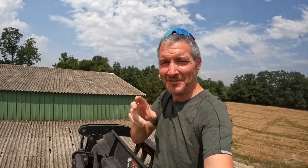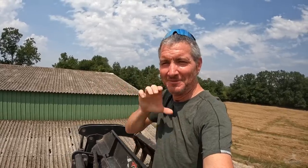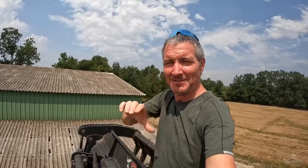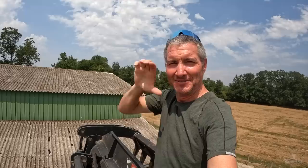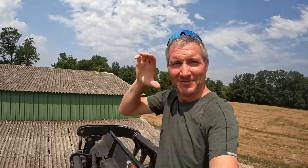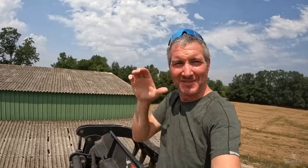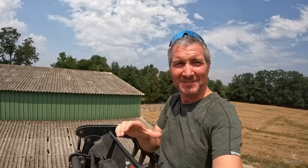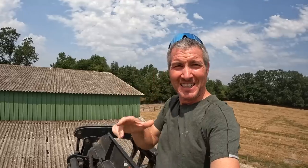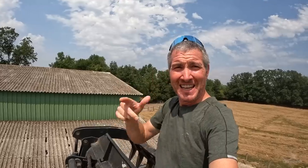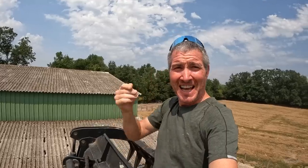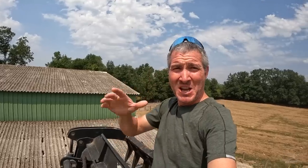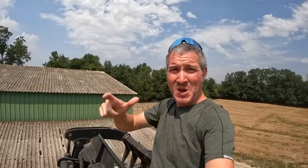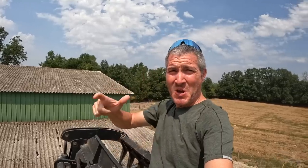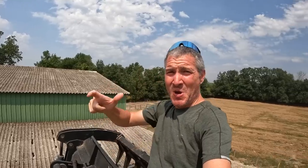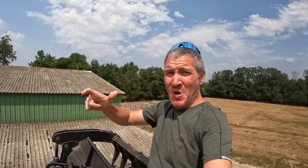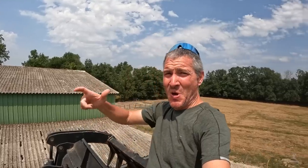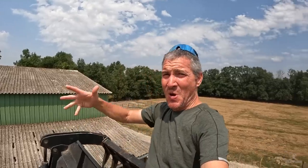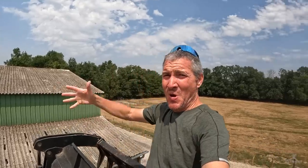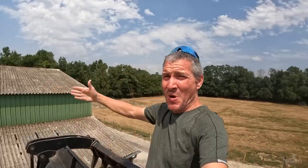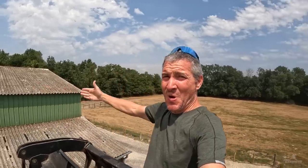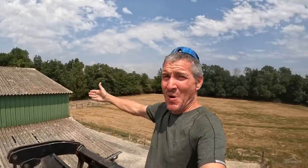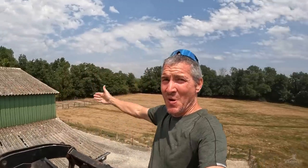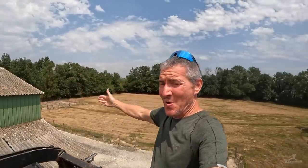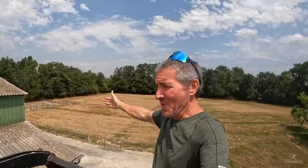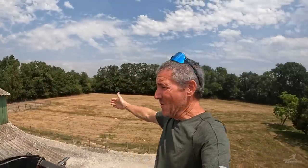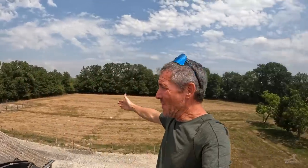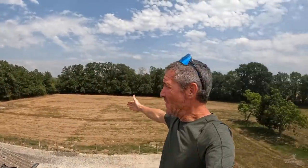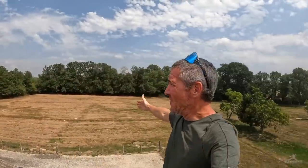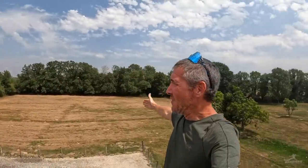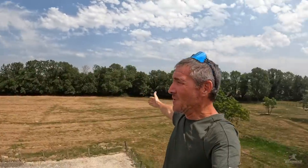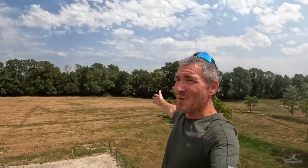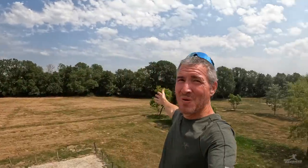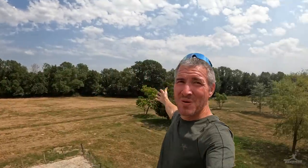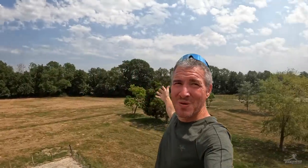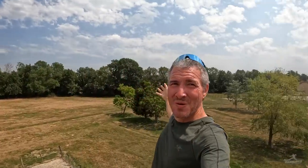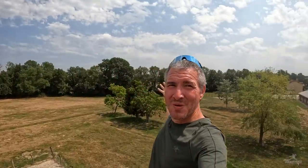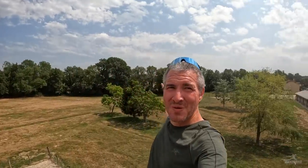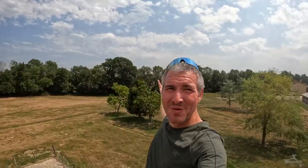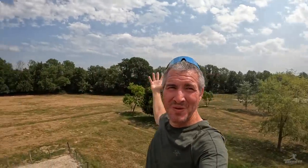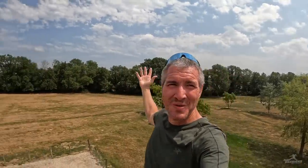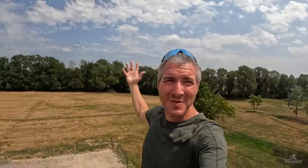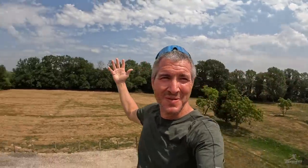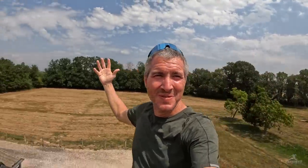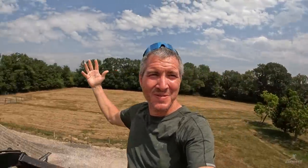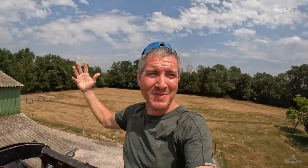A husband and wife, and their huge farm!